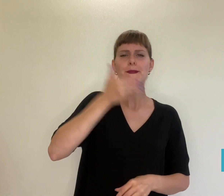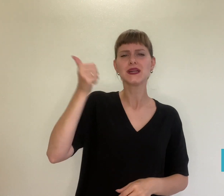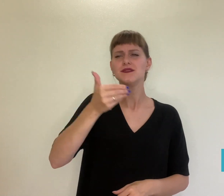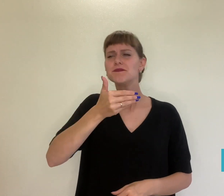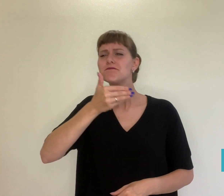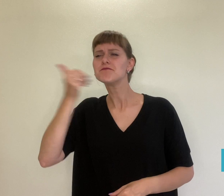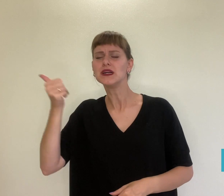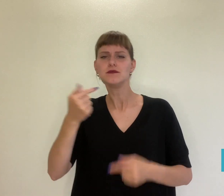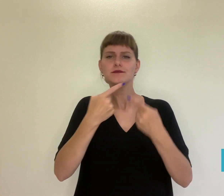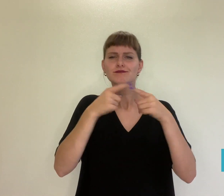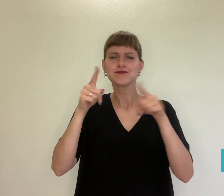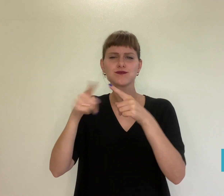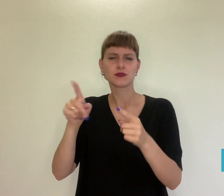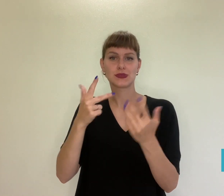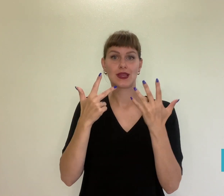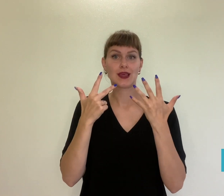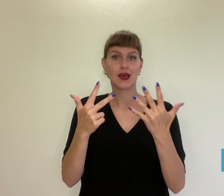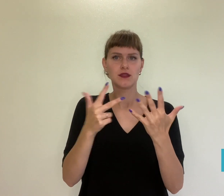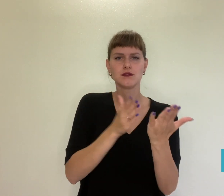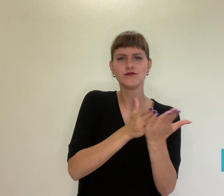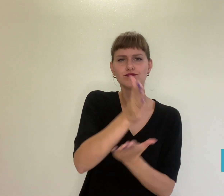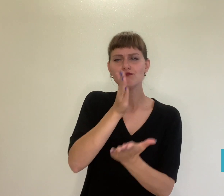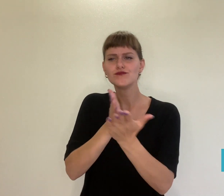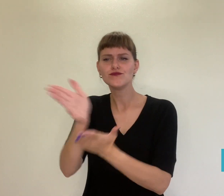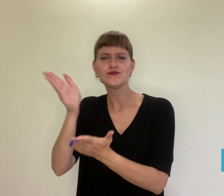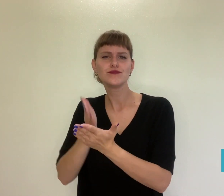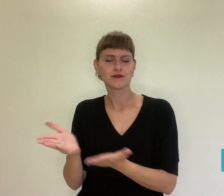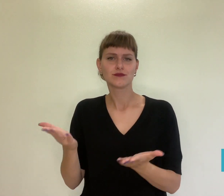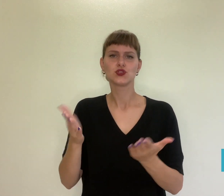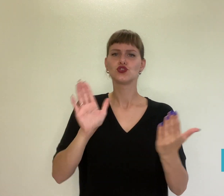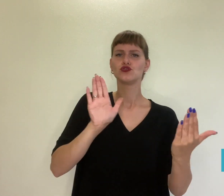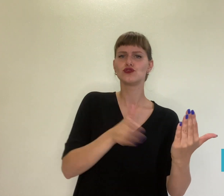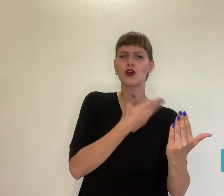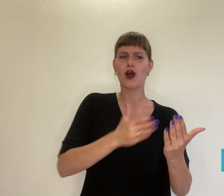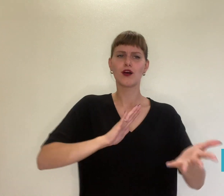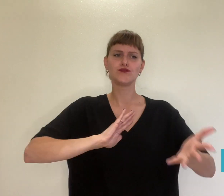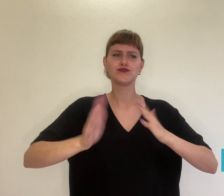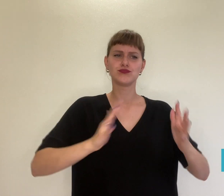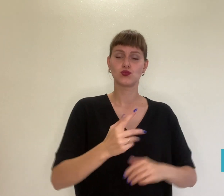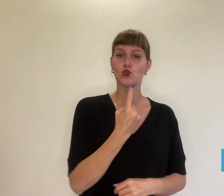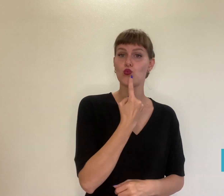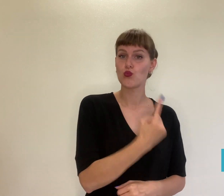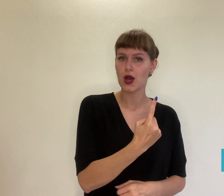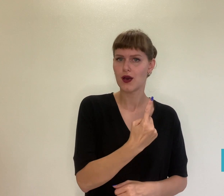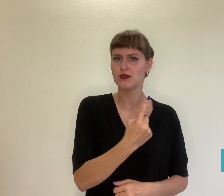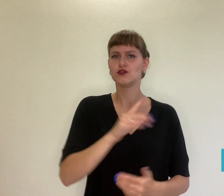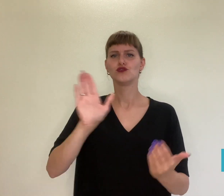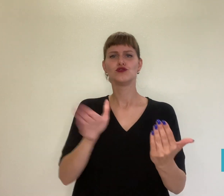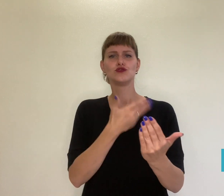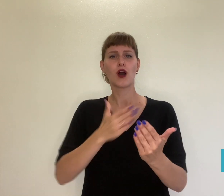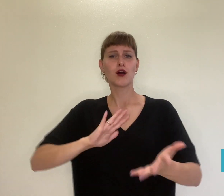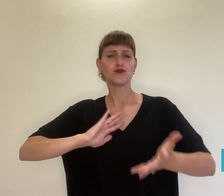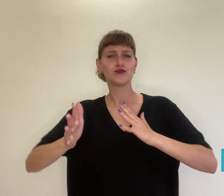the best of the best in eight categories: solo singing, duet-trio,